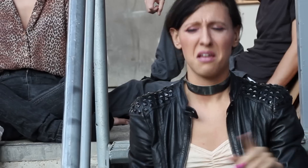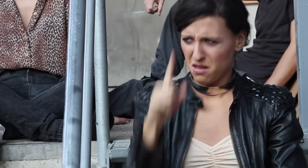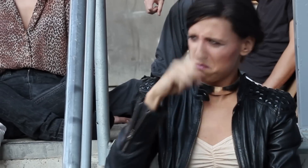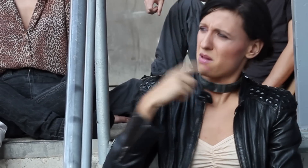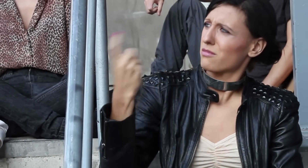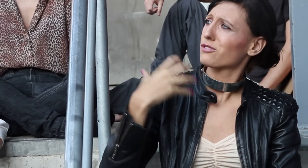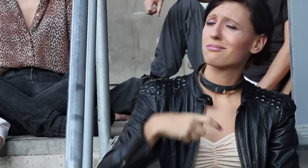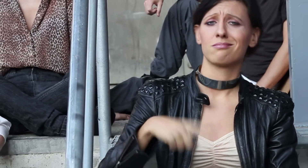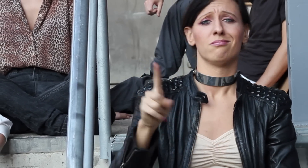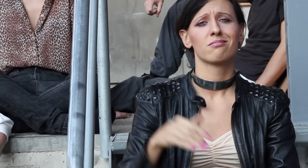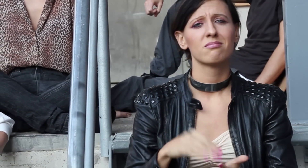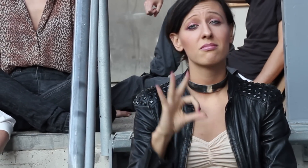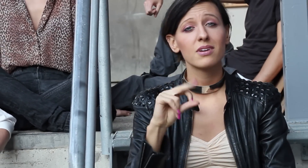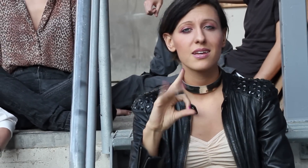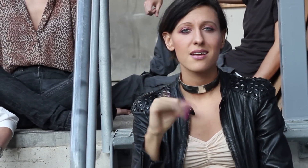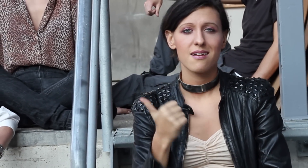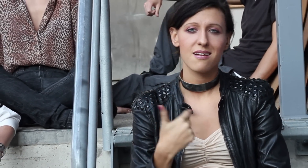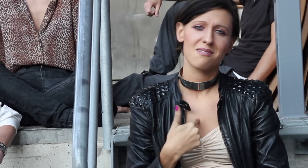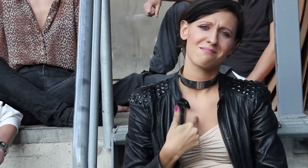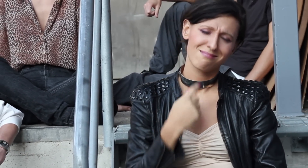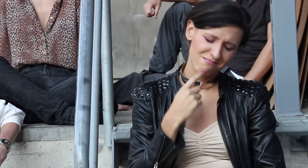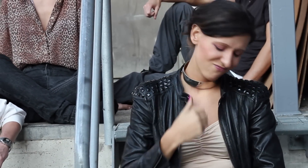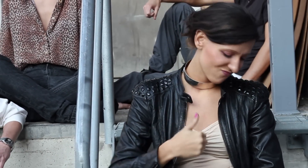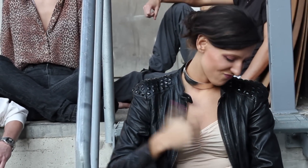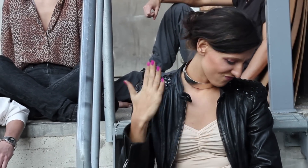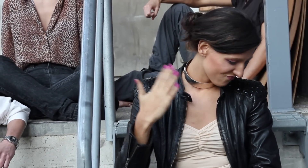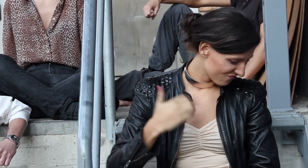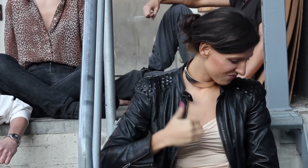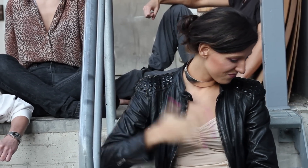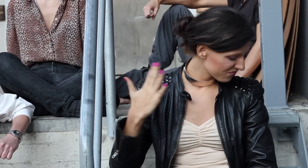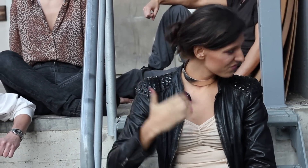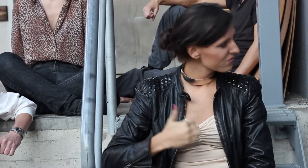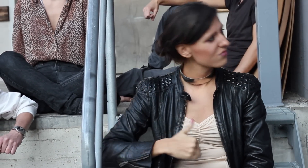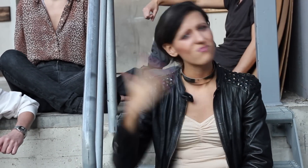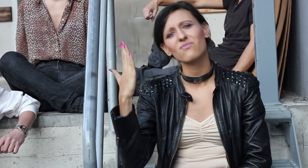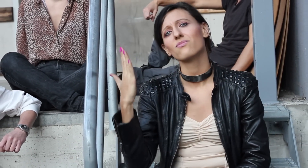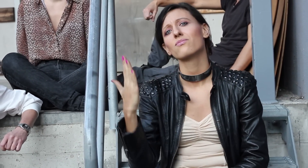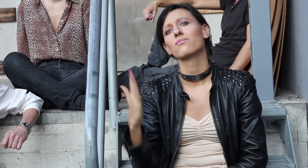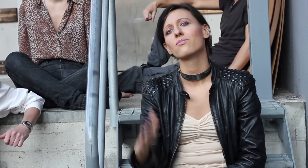He's tried to make me go to rehab I won't go, go, go